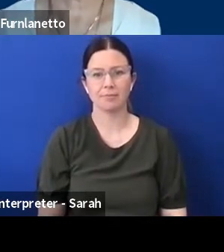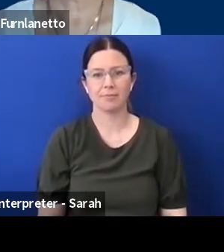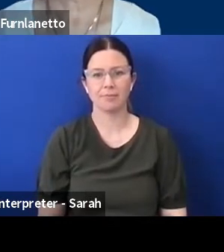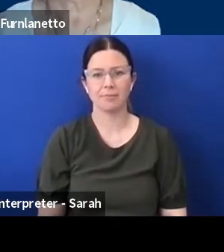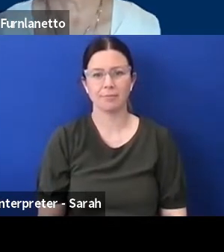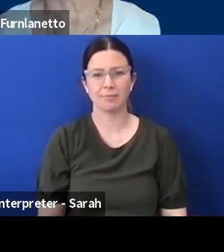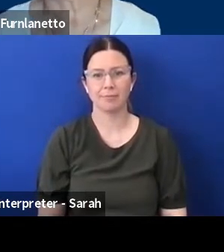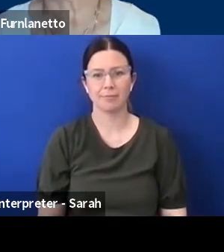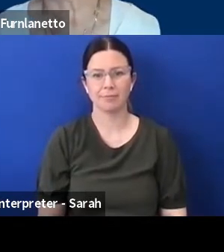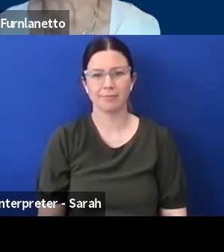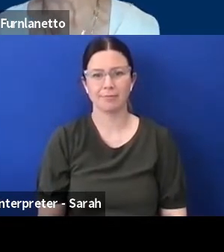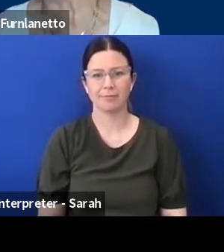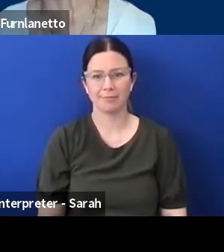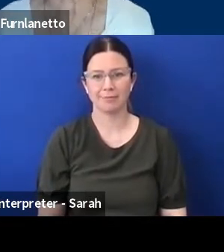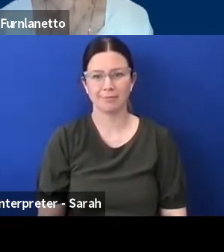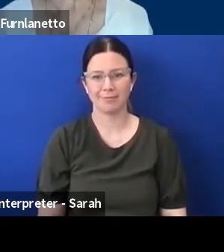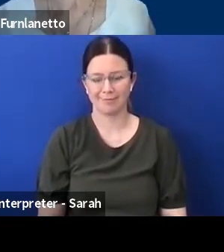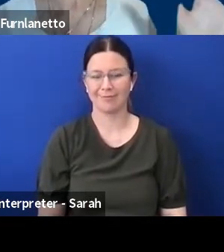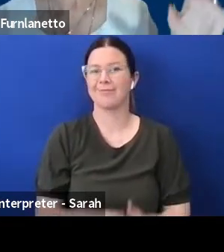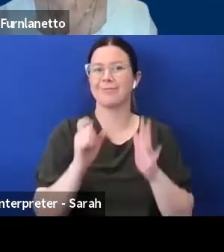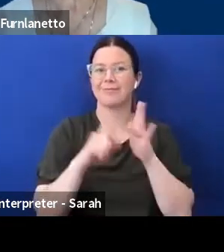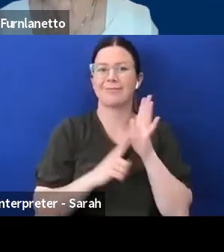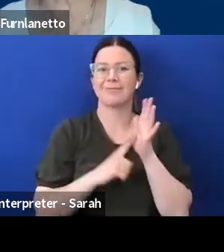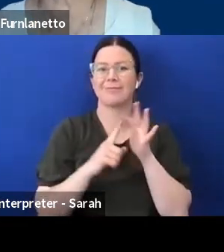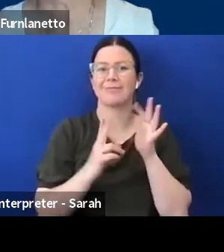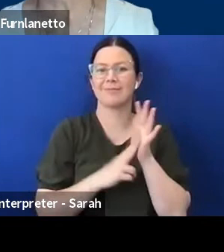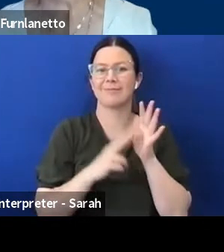I'm having trouble with the mute. You would think after two years we'd have it down pat.